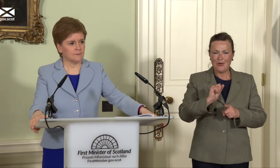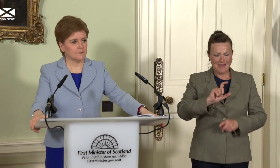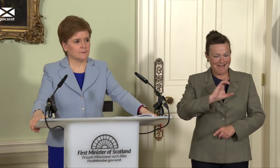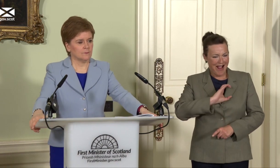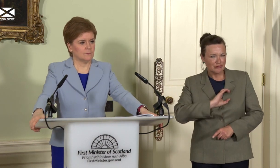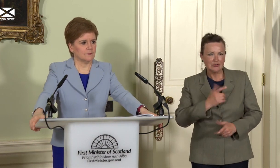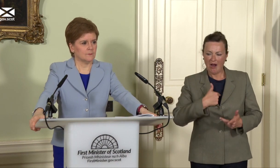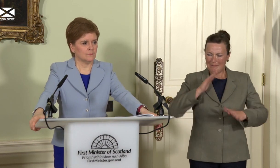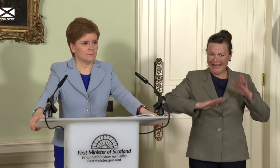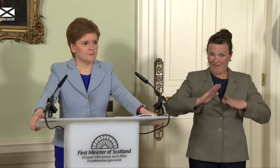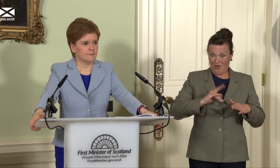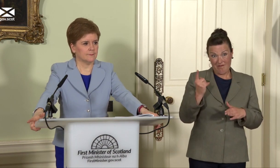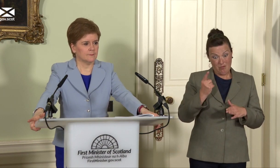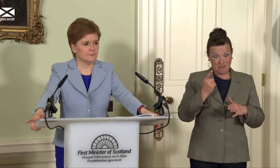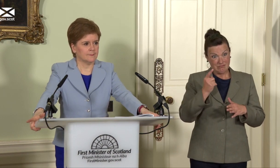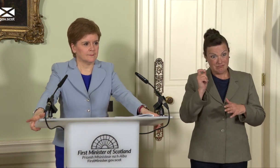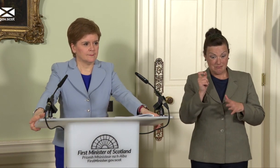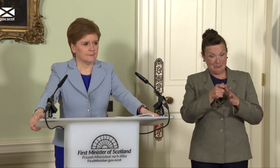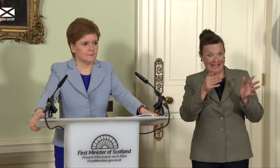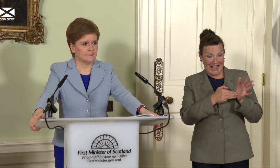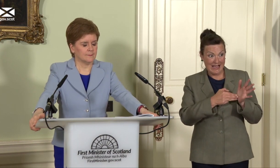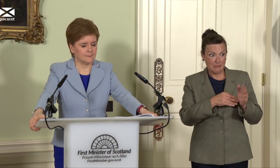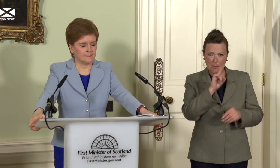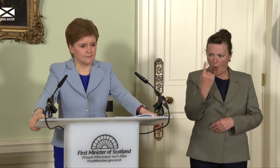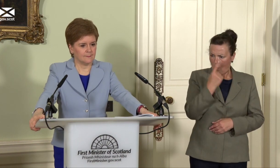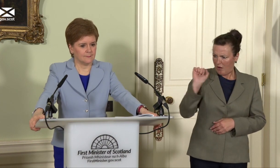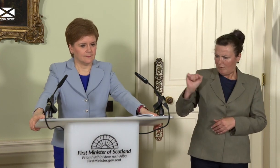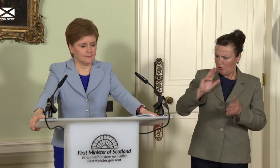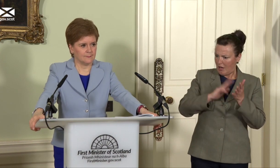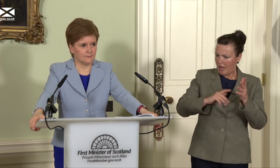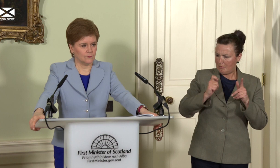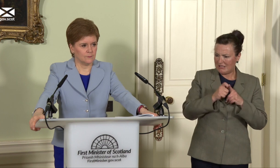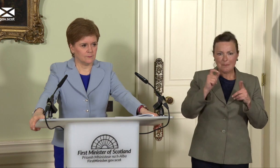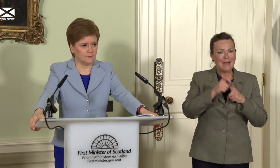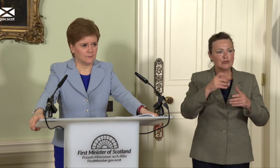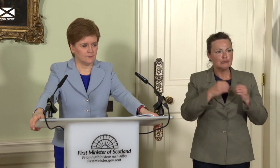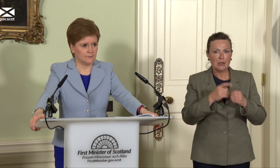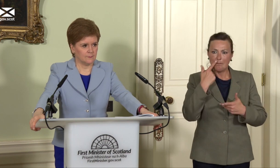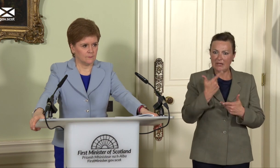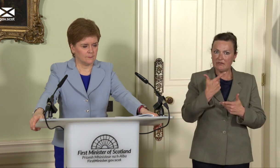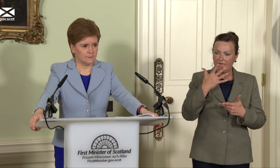First Minister, one of your MPs, Patrick Grady, was today found guilty of sexual misconduct when